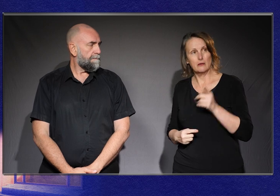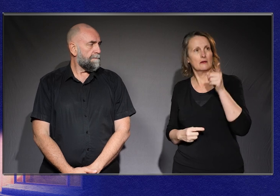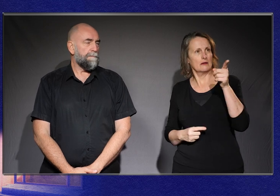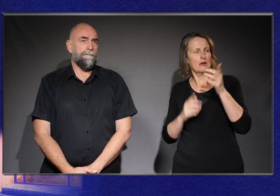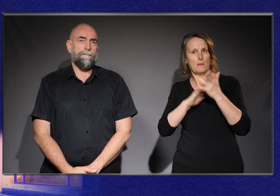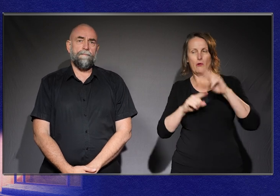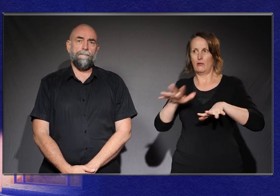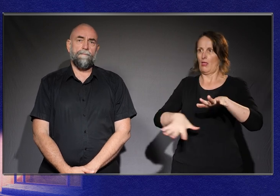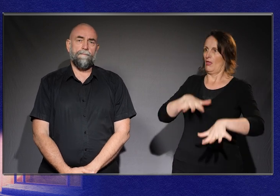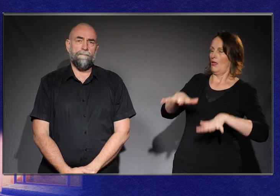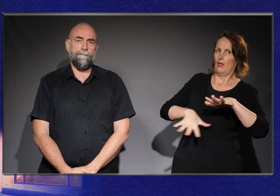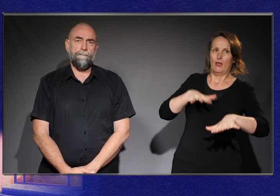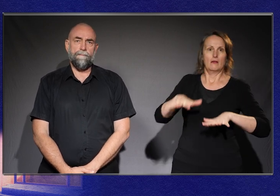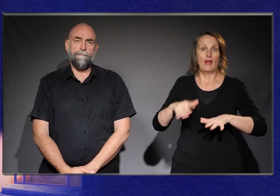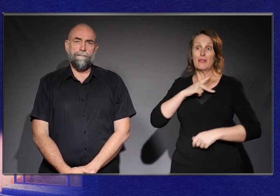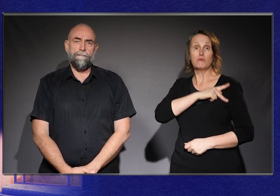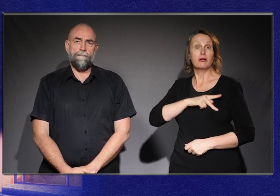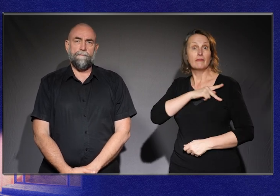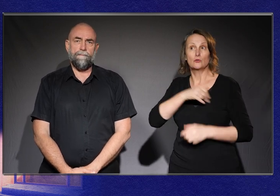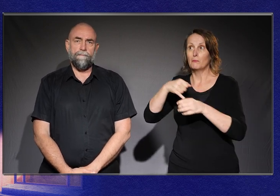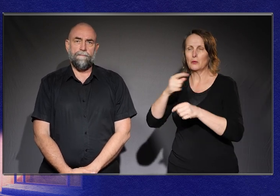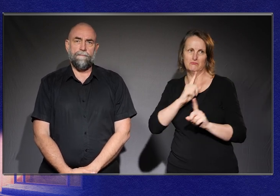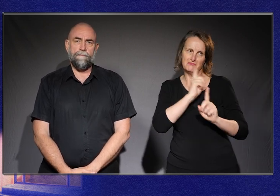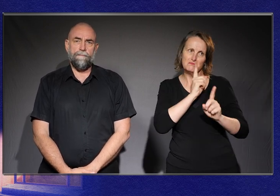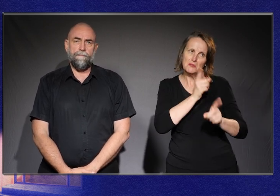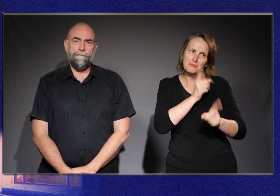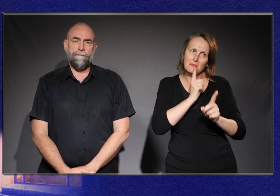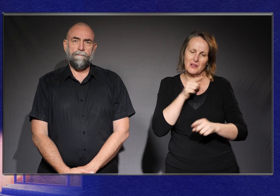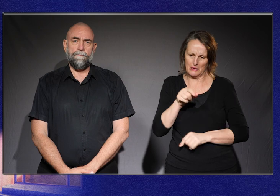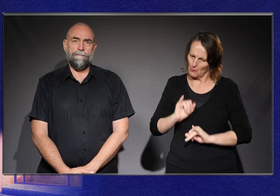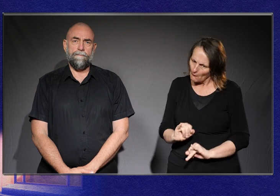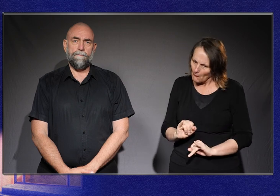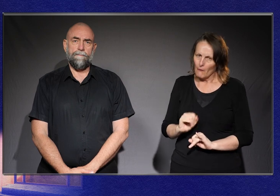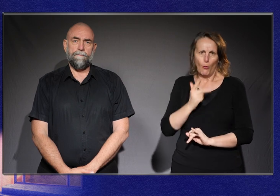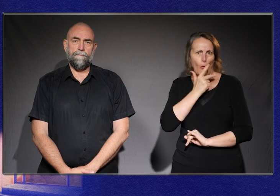And the only voices you're hearing are the medical profession saying, this is this terrible, horrible thing.